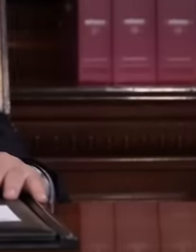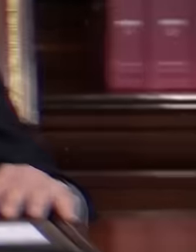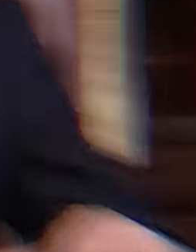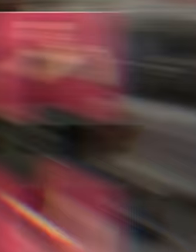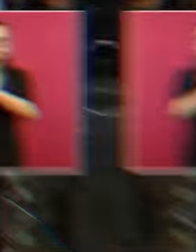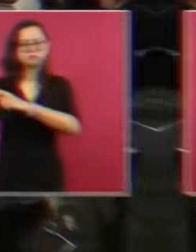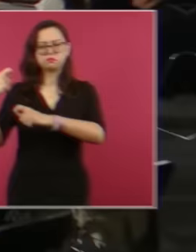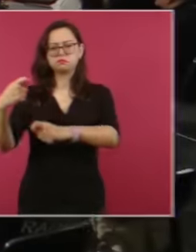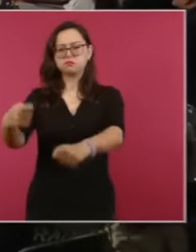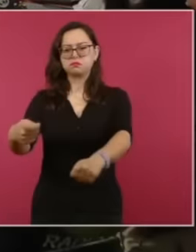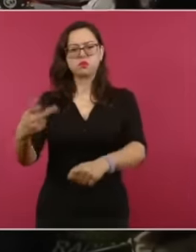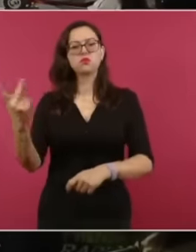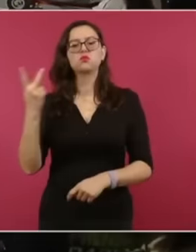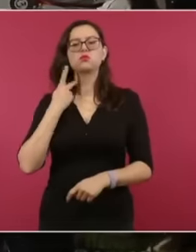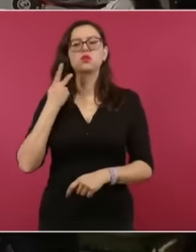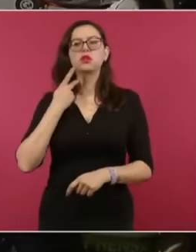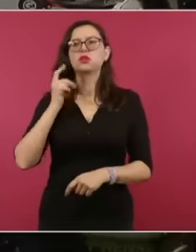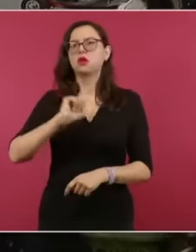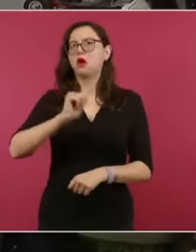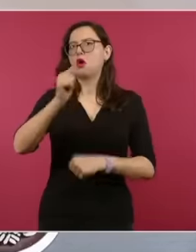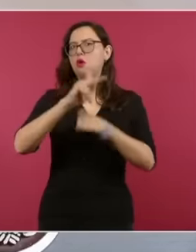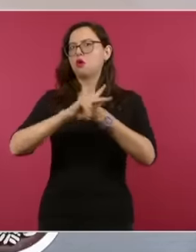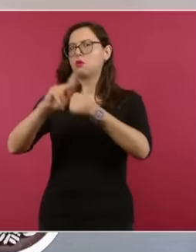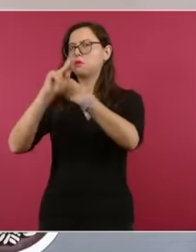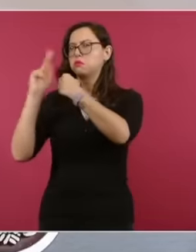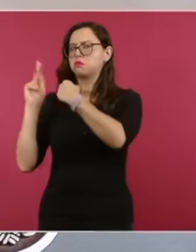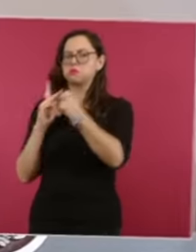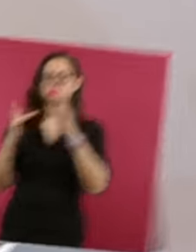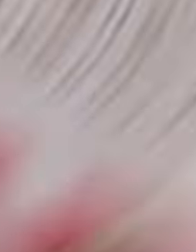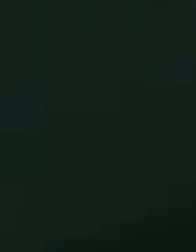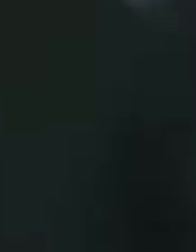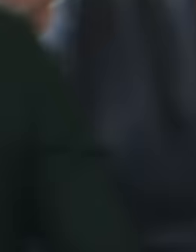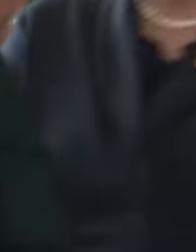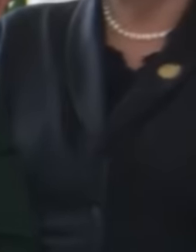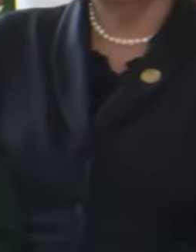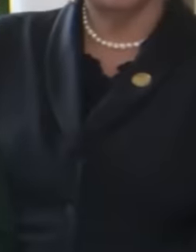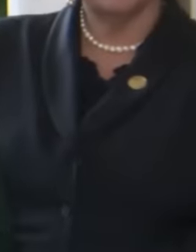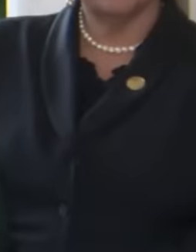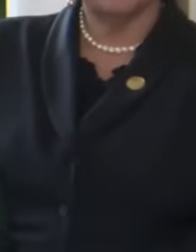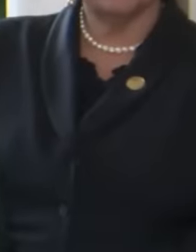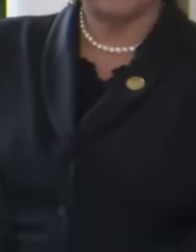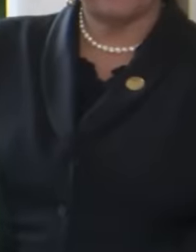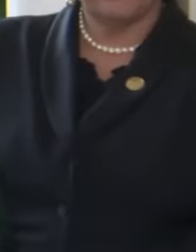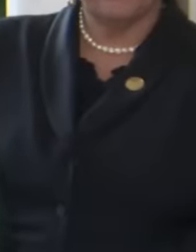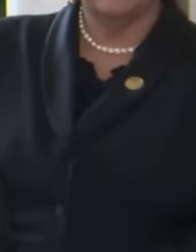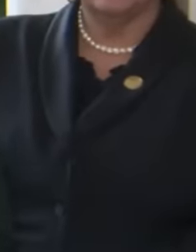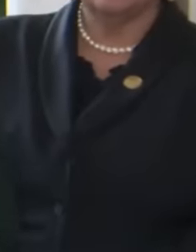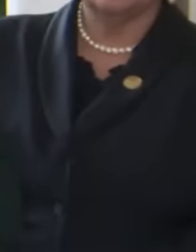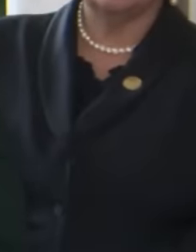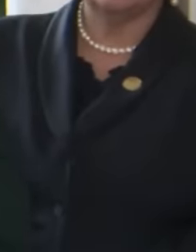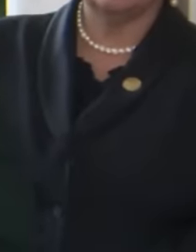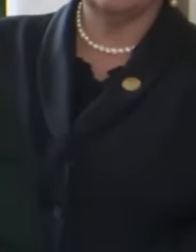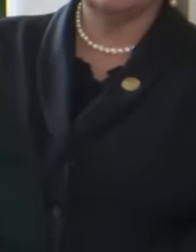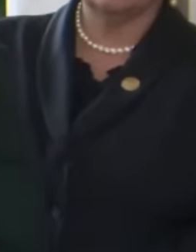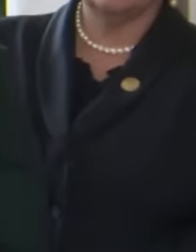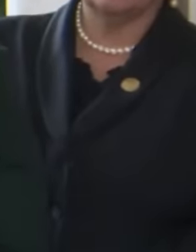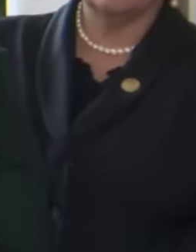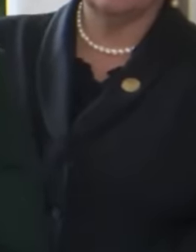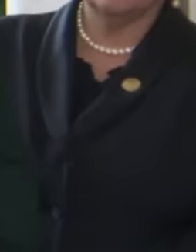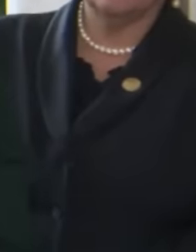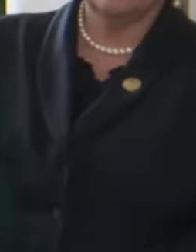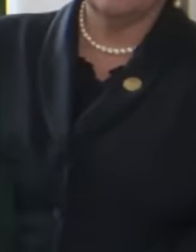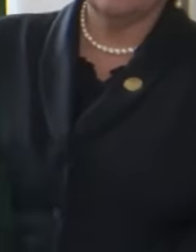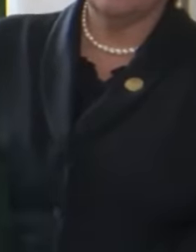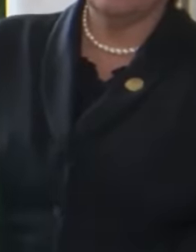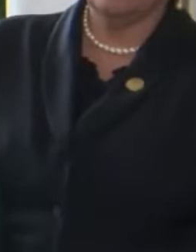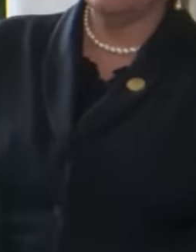Obrador revealed the plan he has to punish the government of Ecuador, the actions that Ecuador took